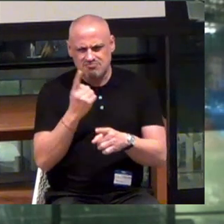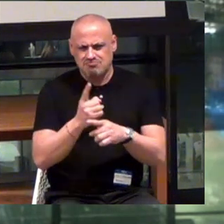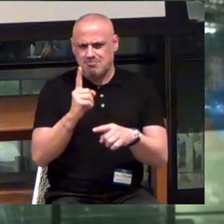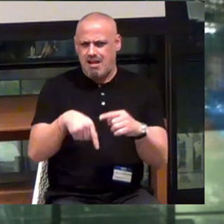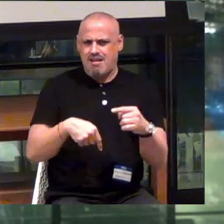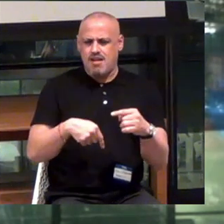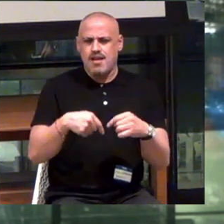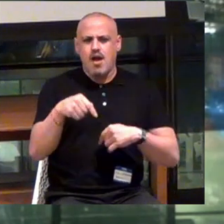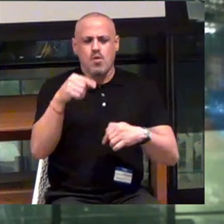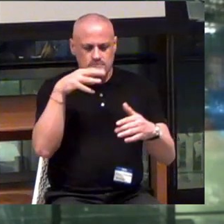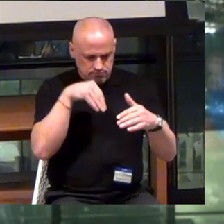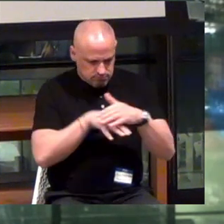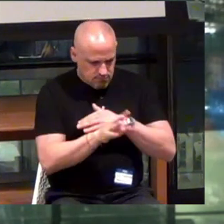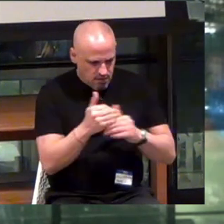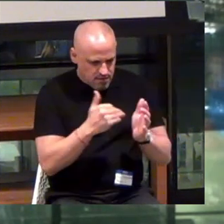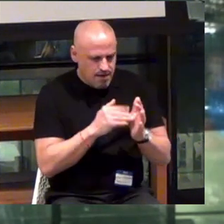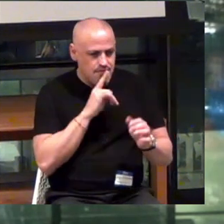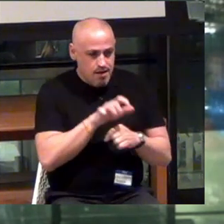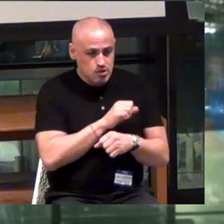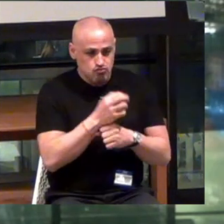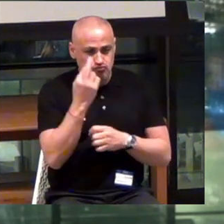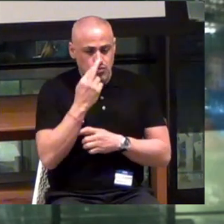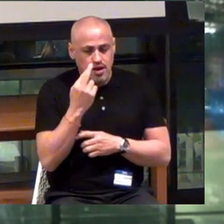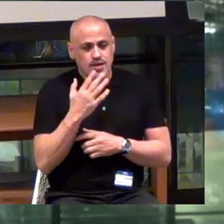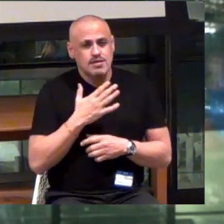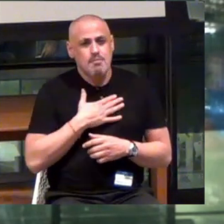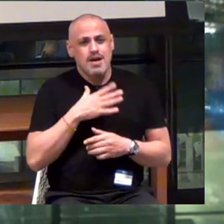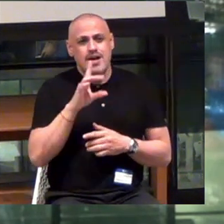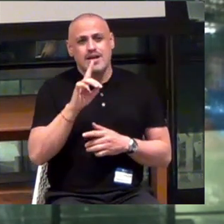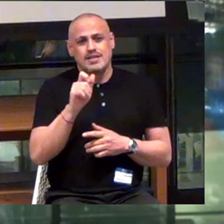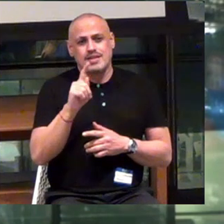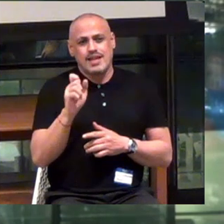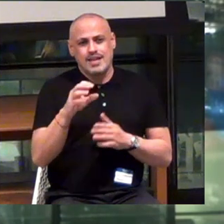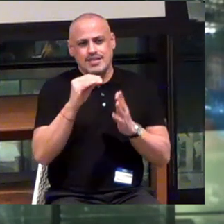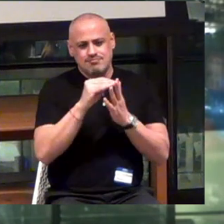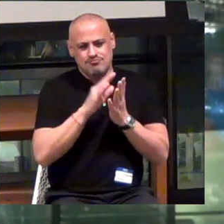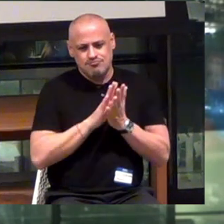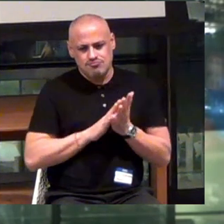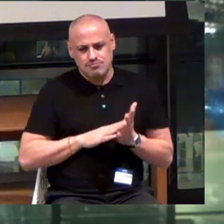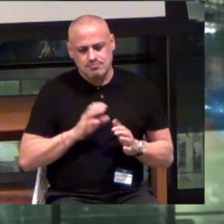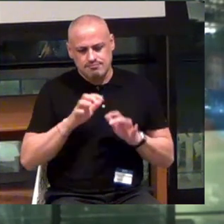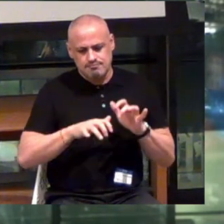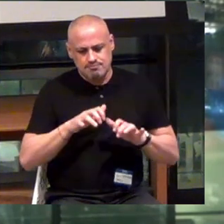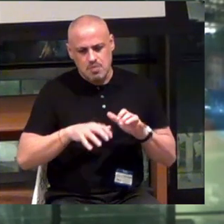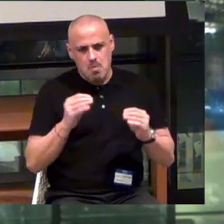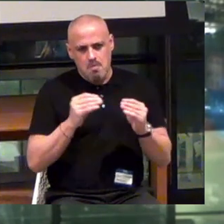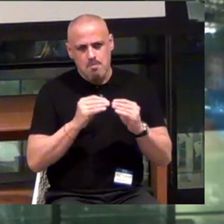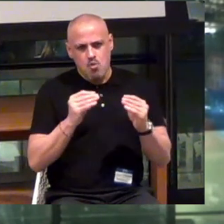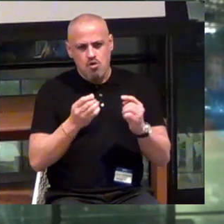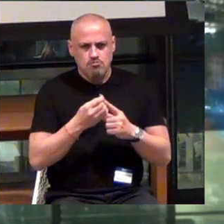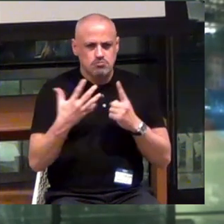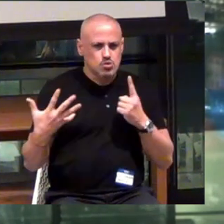And I went back in and actually realized that my data entry needed to be like... More robust there.